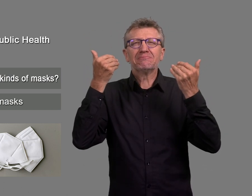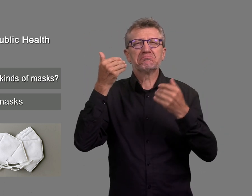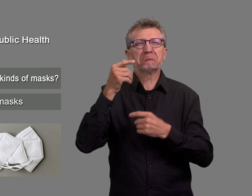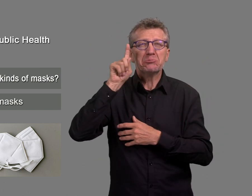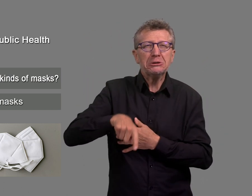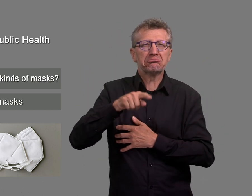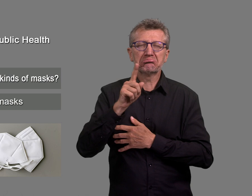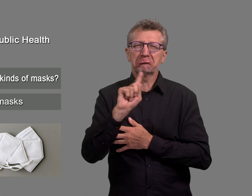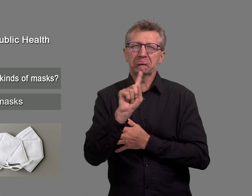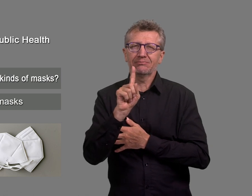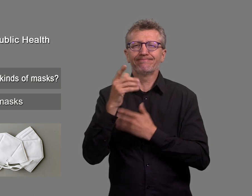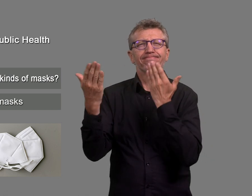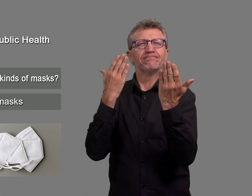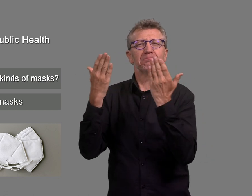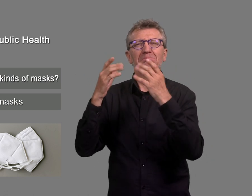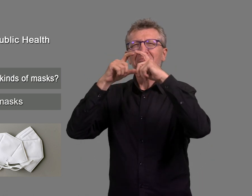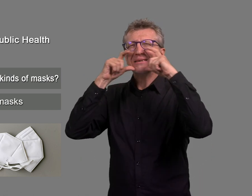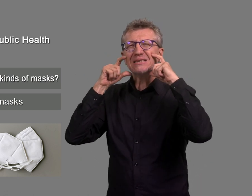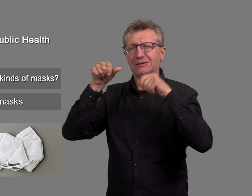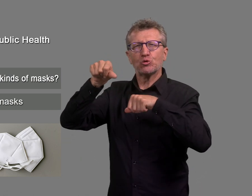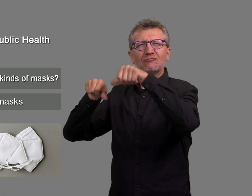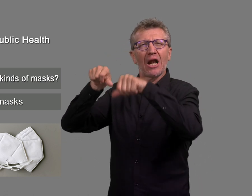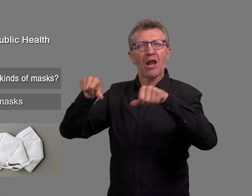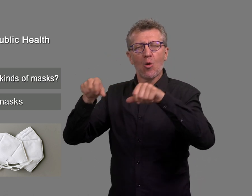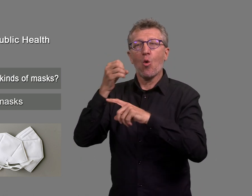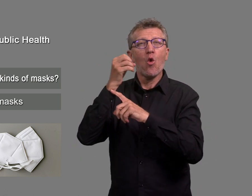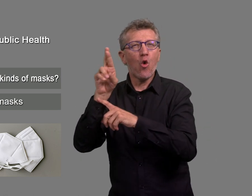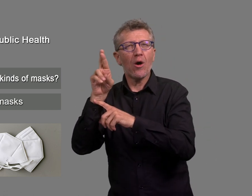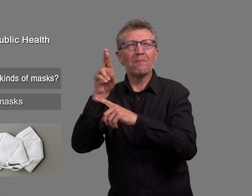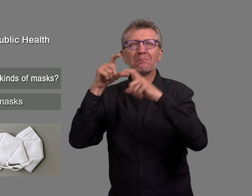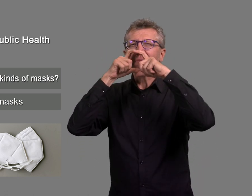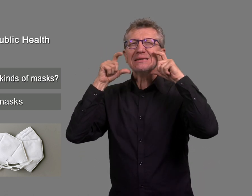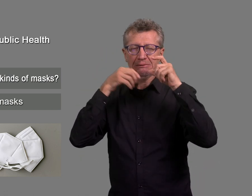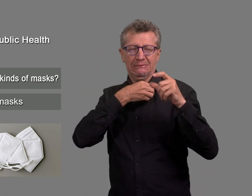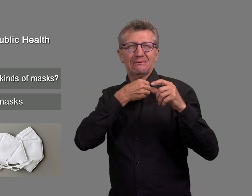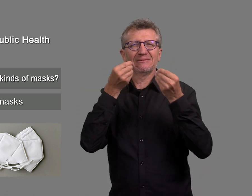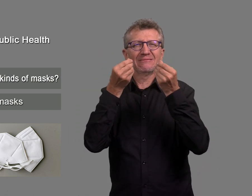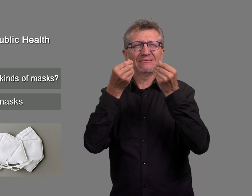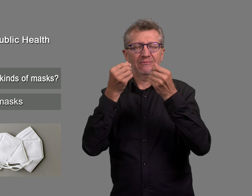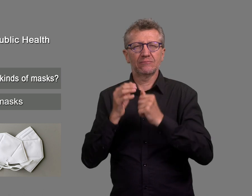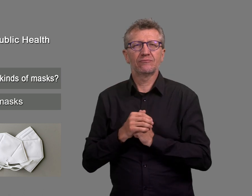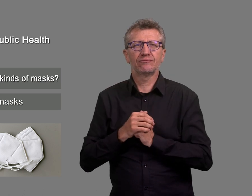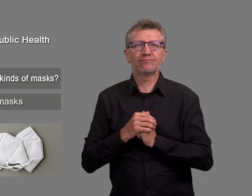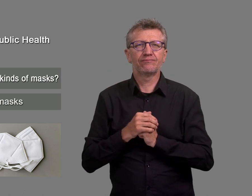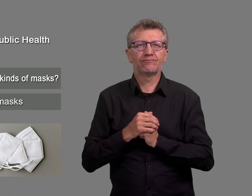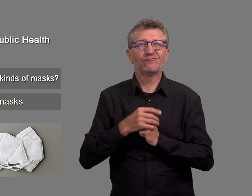than surgical (medical face masks) or community masks.